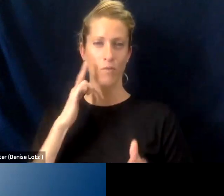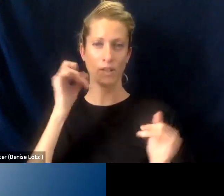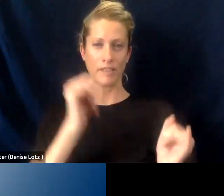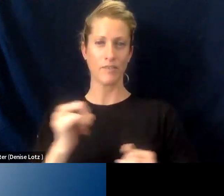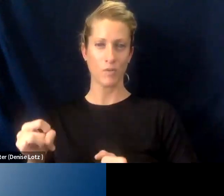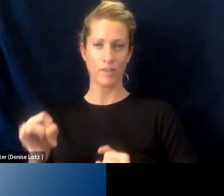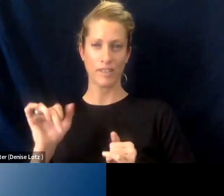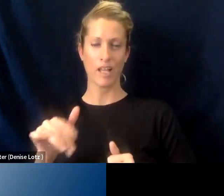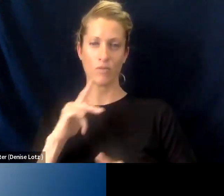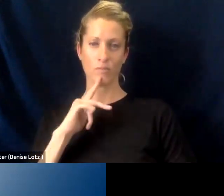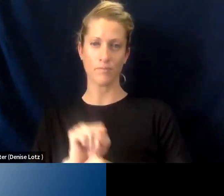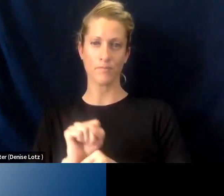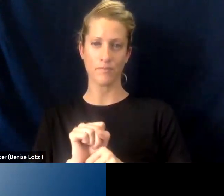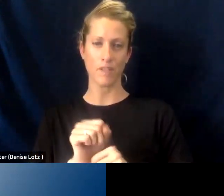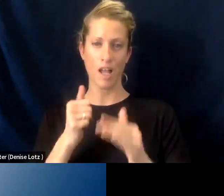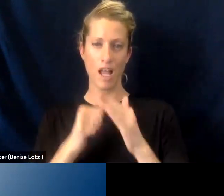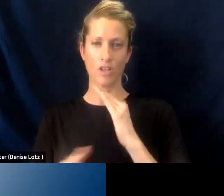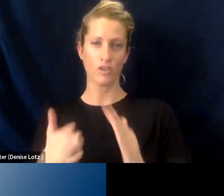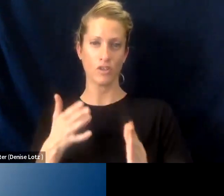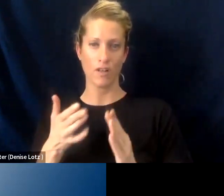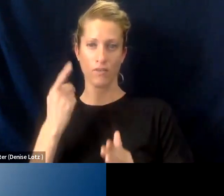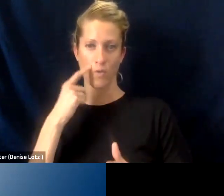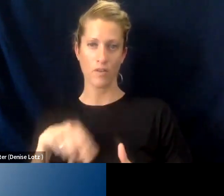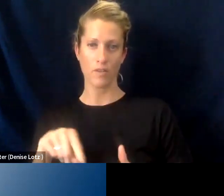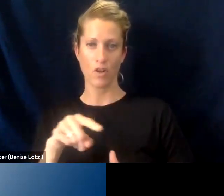been historically underserved with opportunities for higher education, because they too can